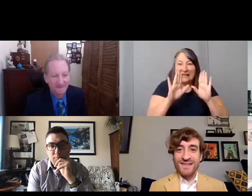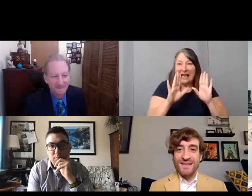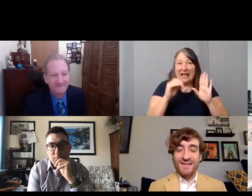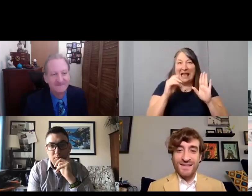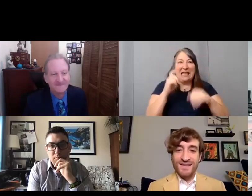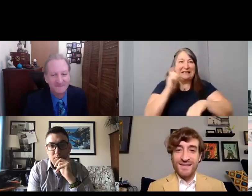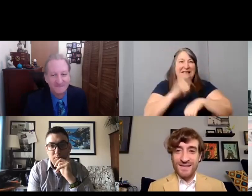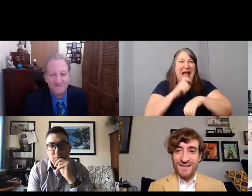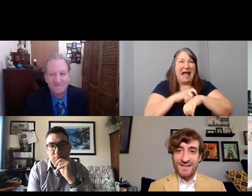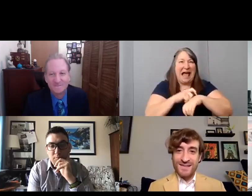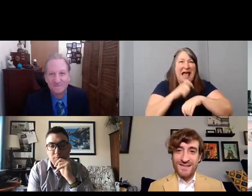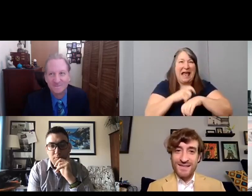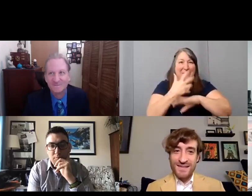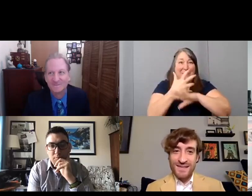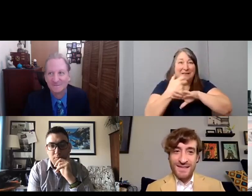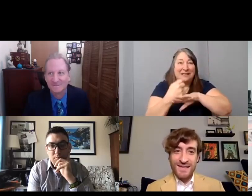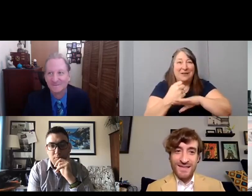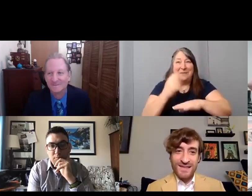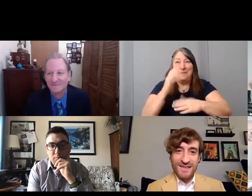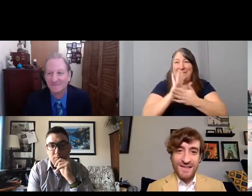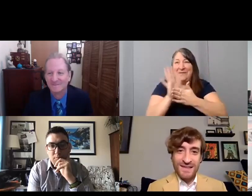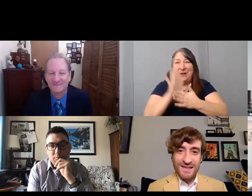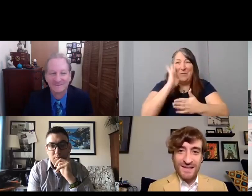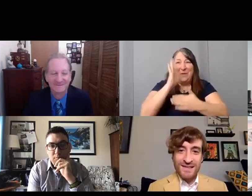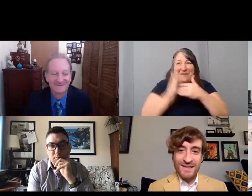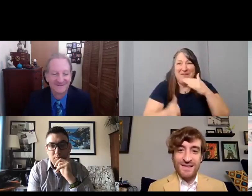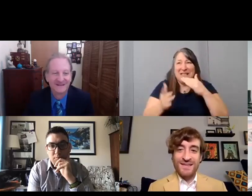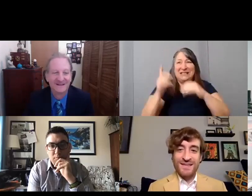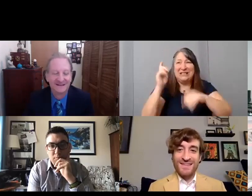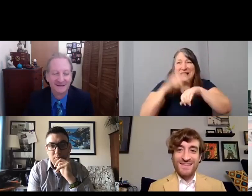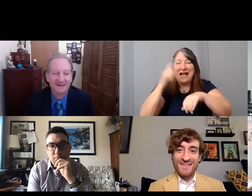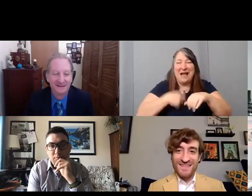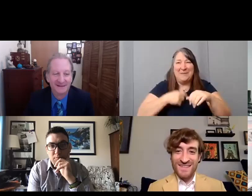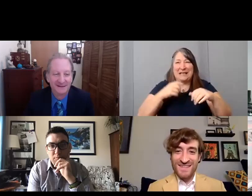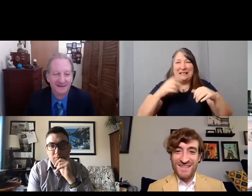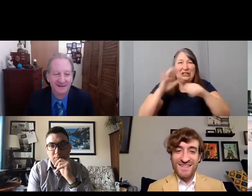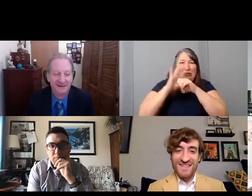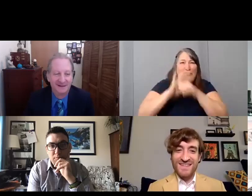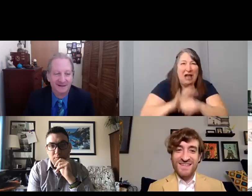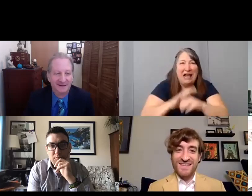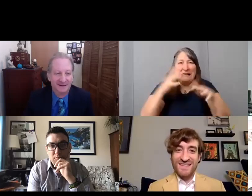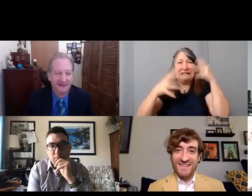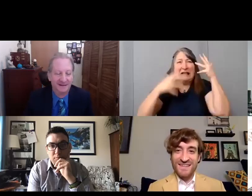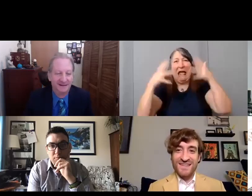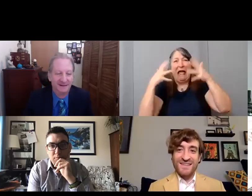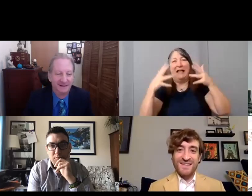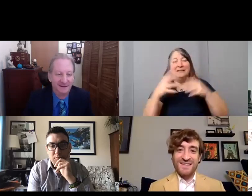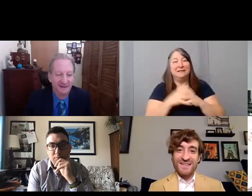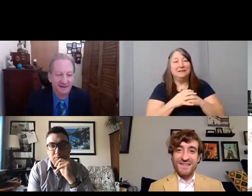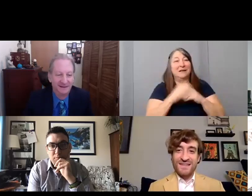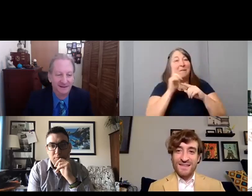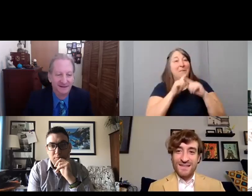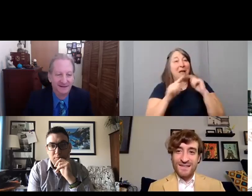you don't know if you're gonna get your film in on time and it's like you're pulling your hair out of your head. But the process of it all getting to